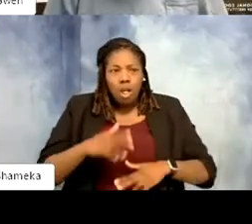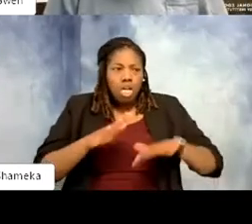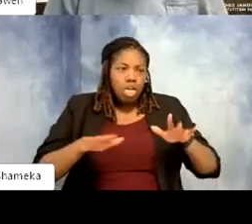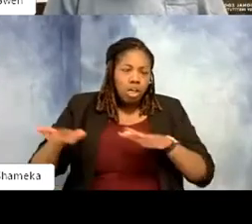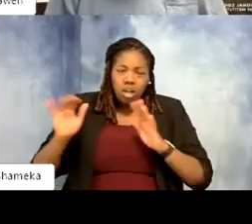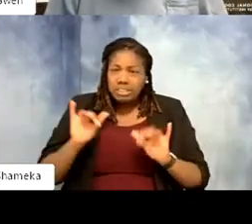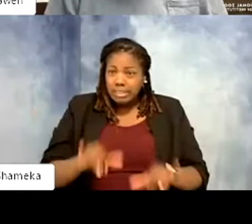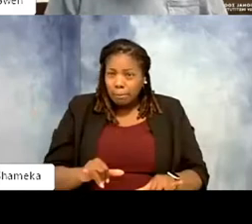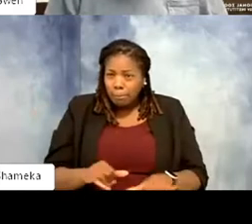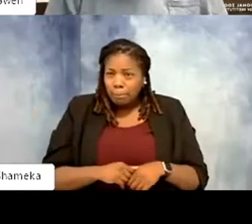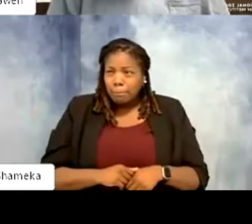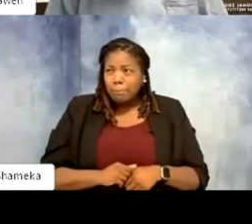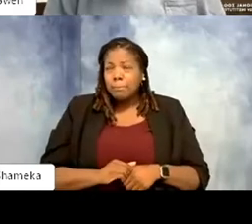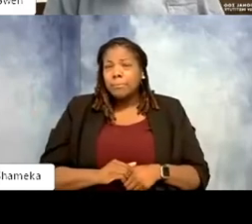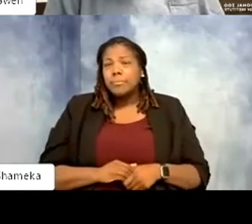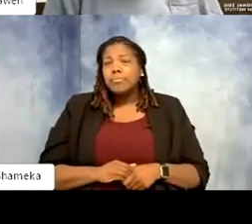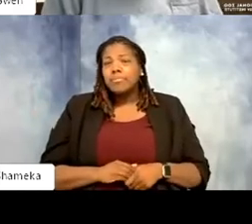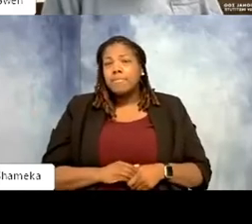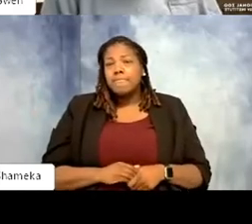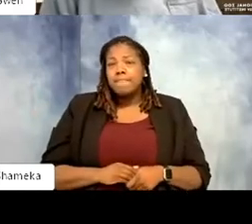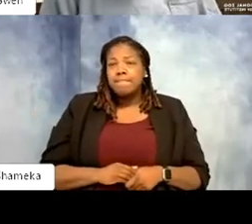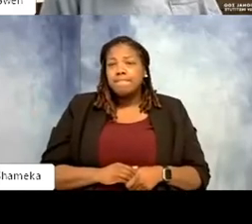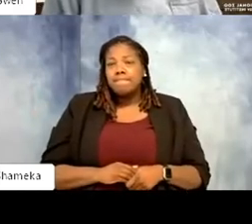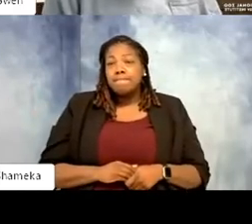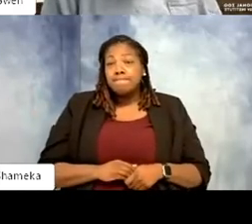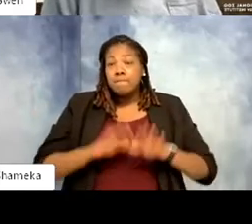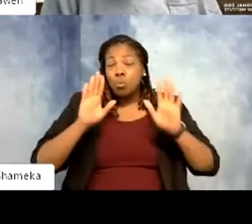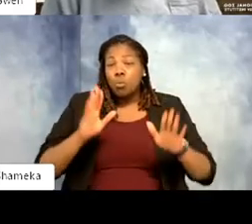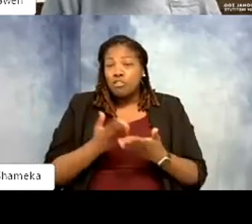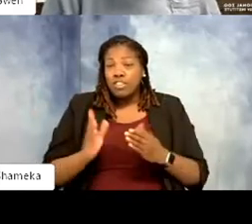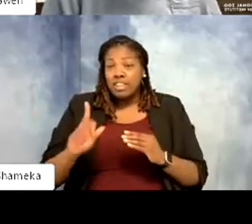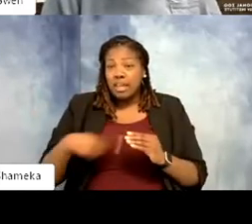Gwen: Well one of the other wonderful things about being a zookeeper is no day is the same.